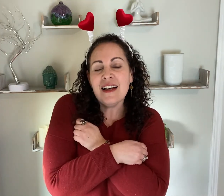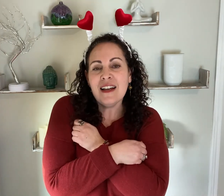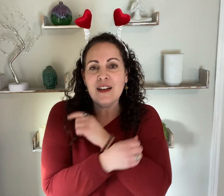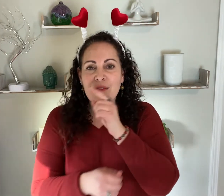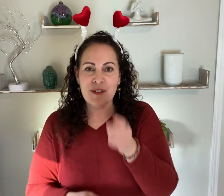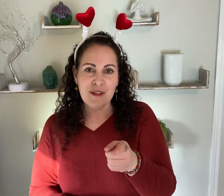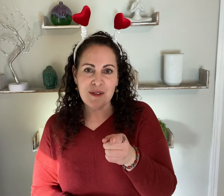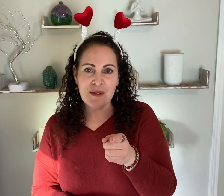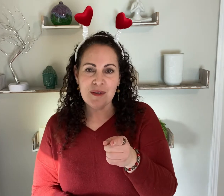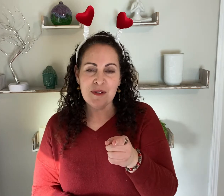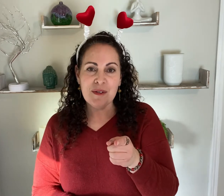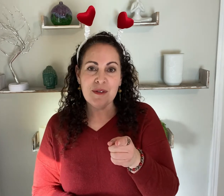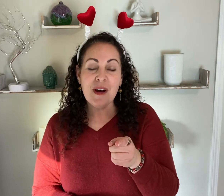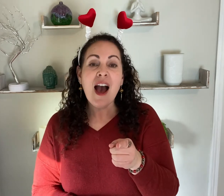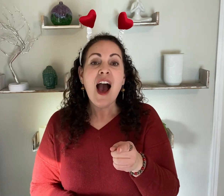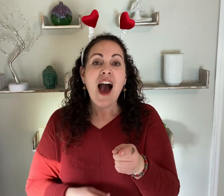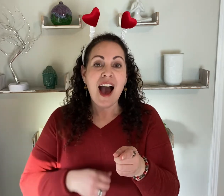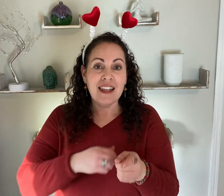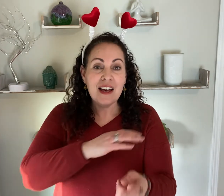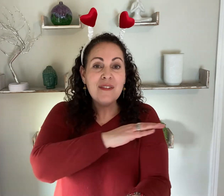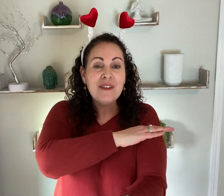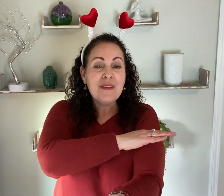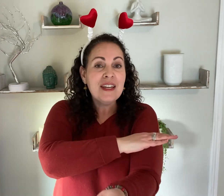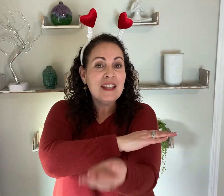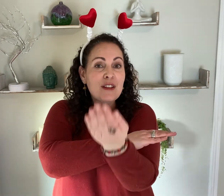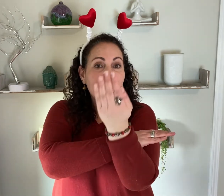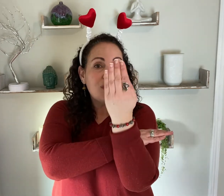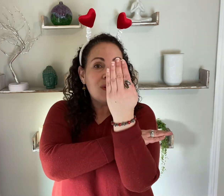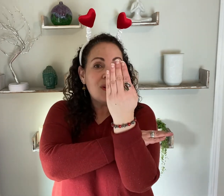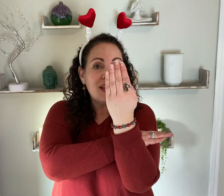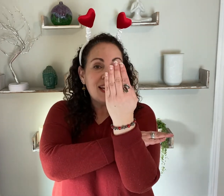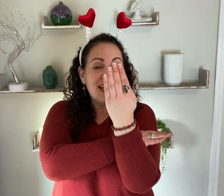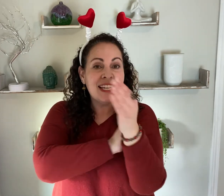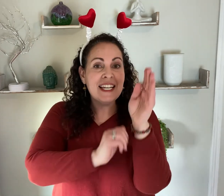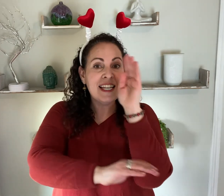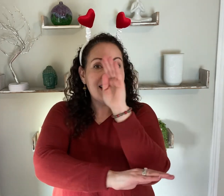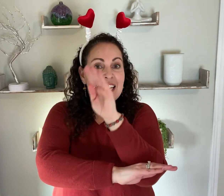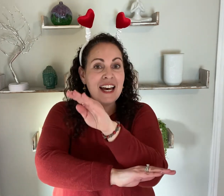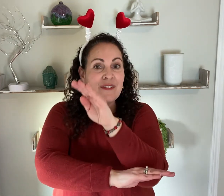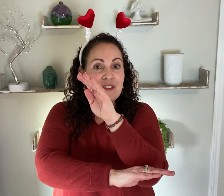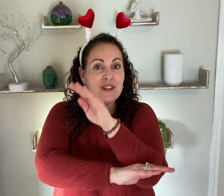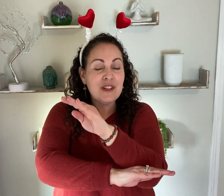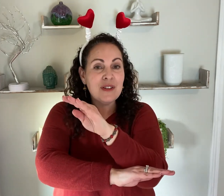I love you in the morning, And in the afternoon.